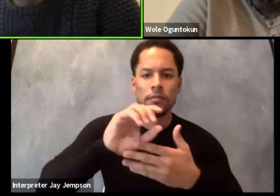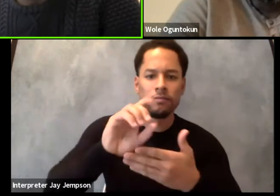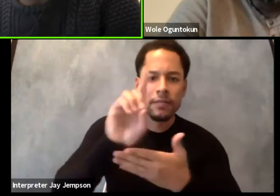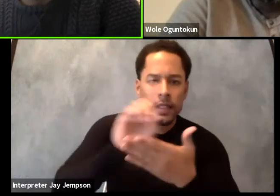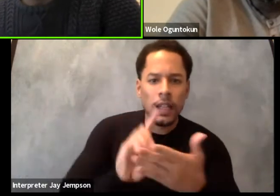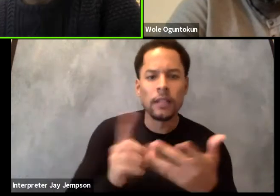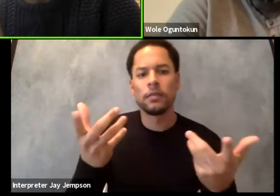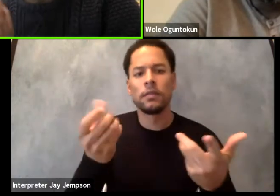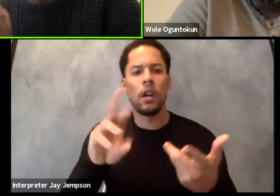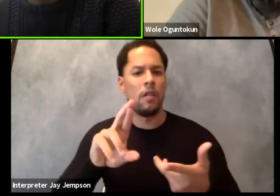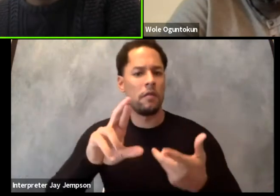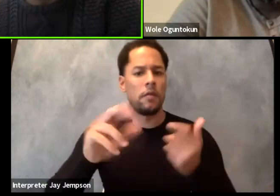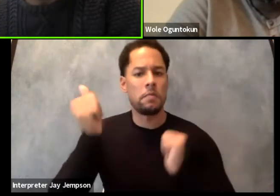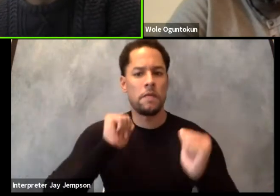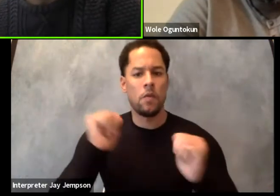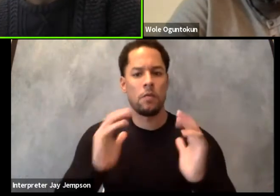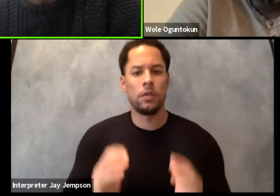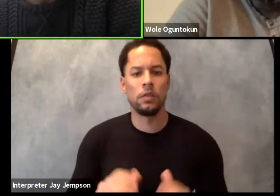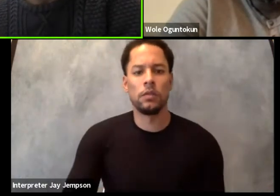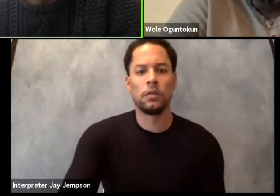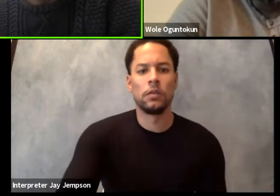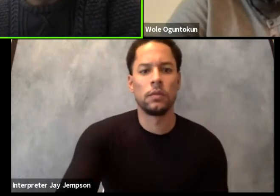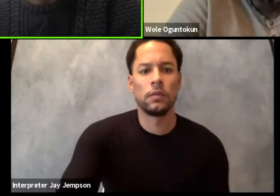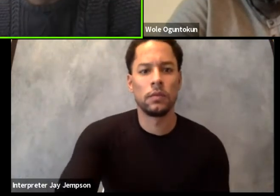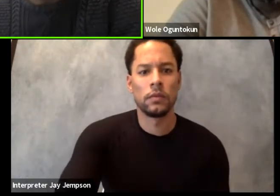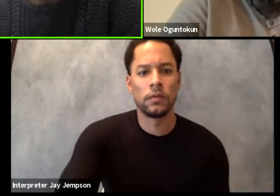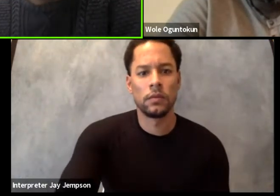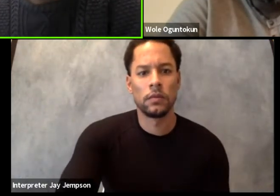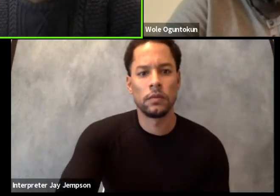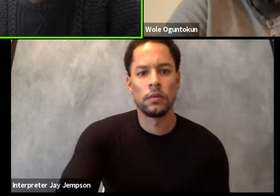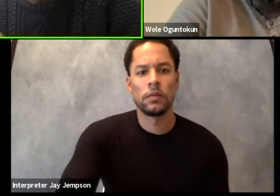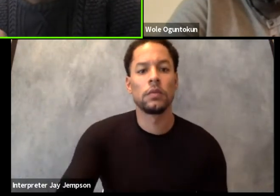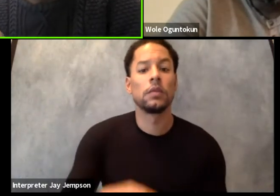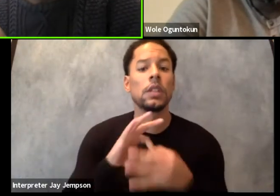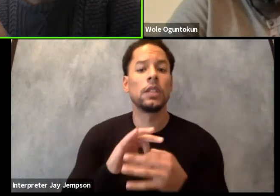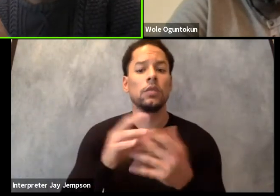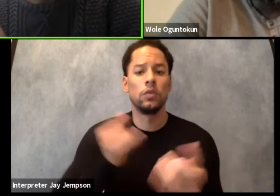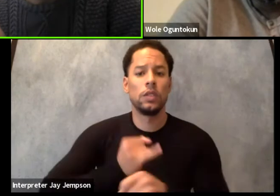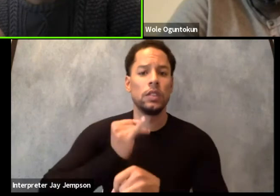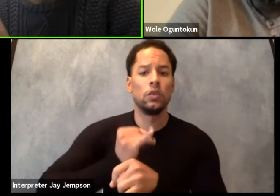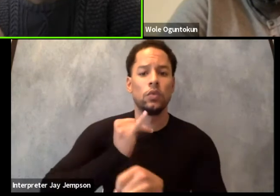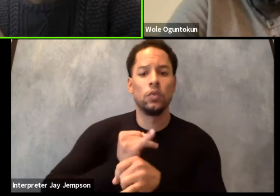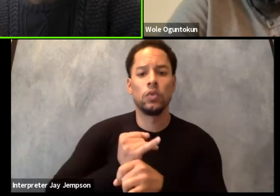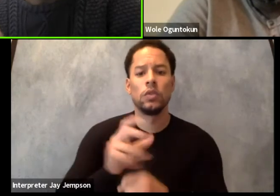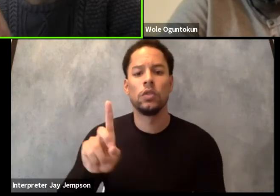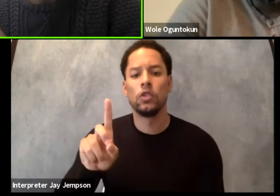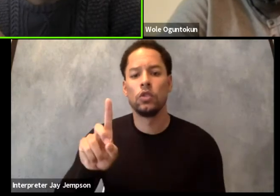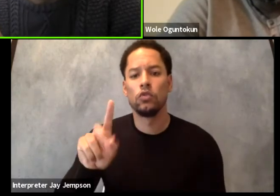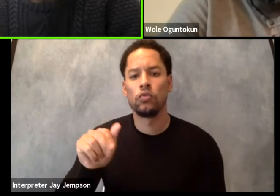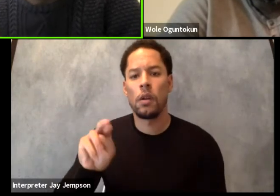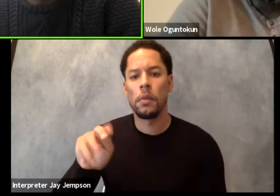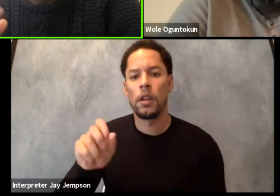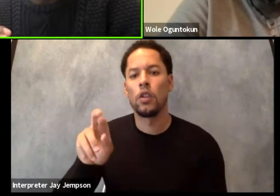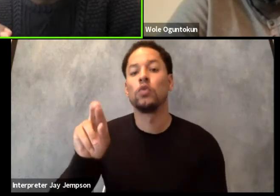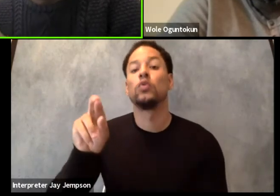with regard to institutional dramaturge. Lloyd and, sorry, Adham and Wole and Lloyd